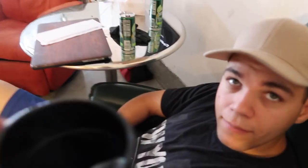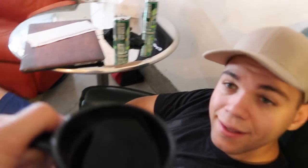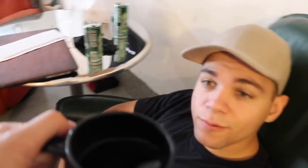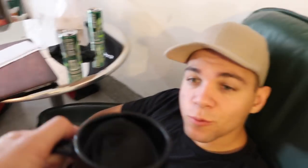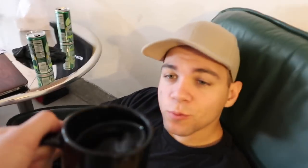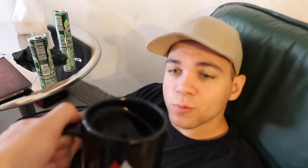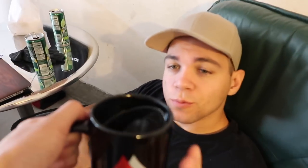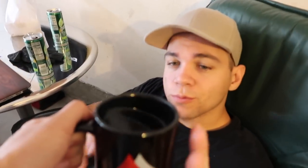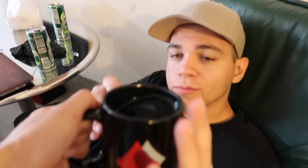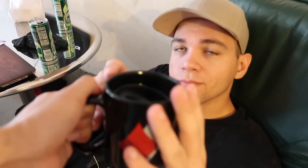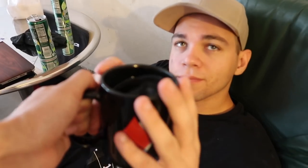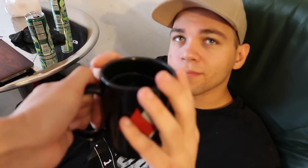R: thank youuuu